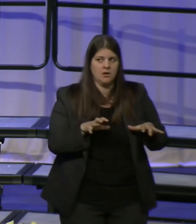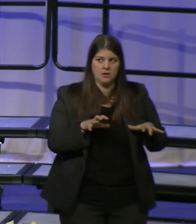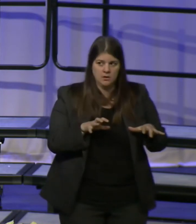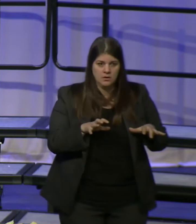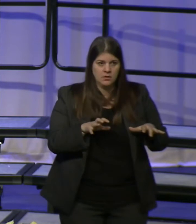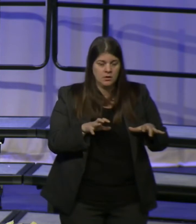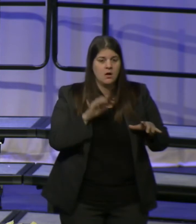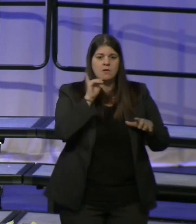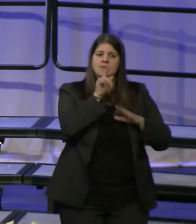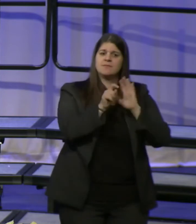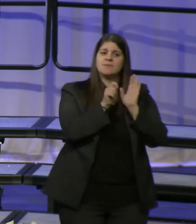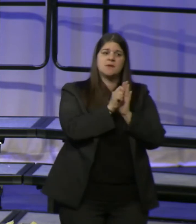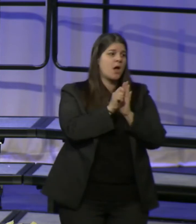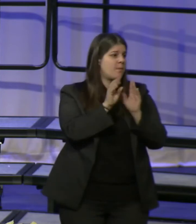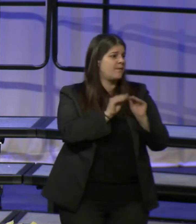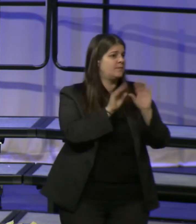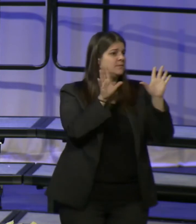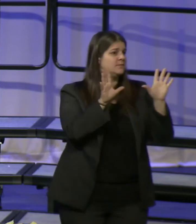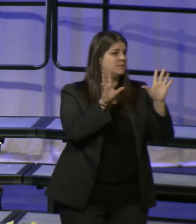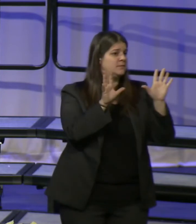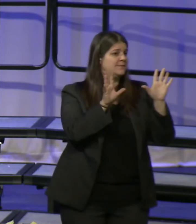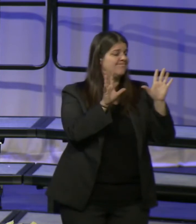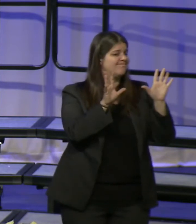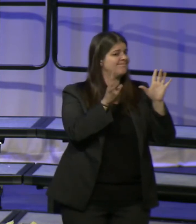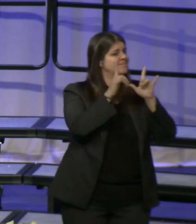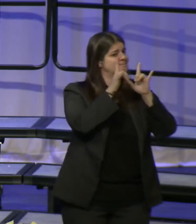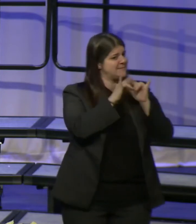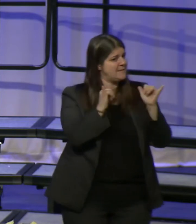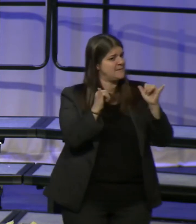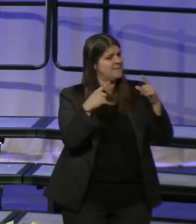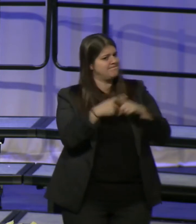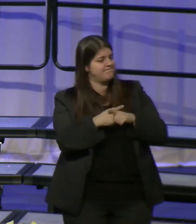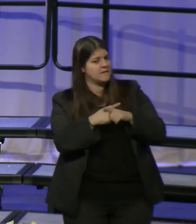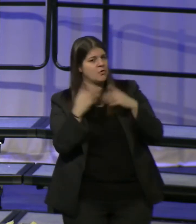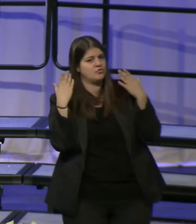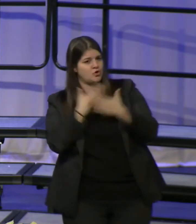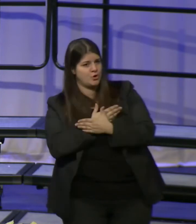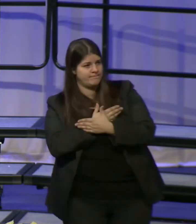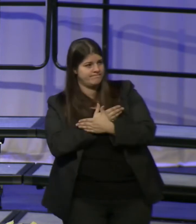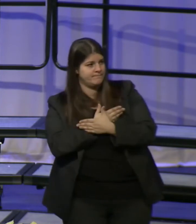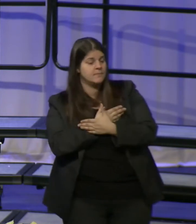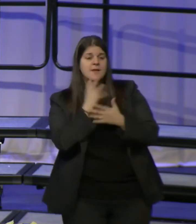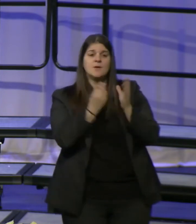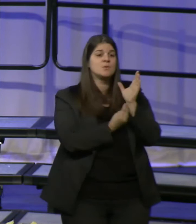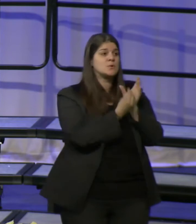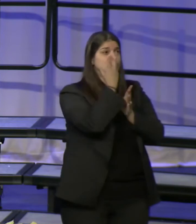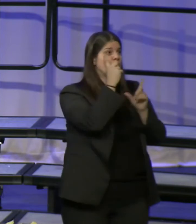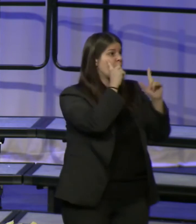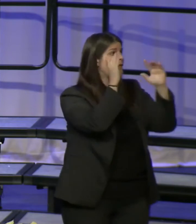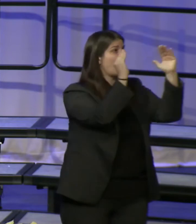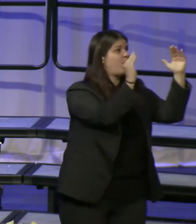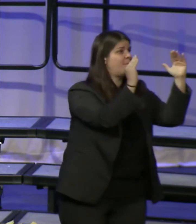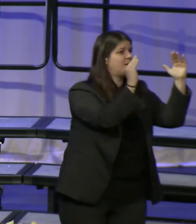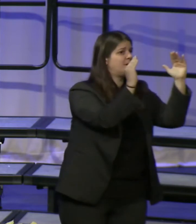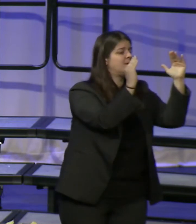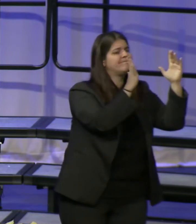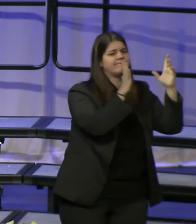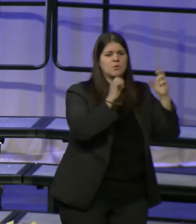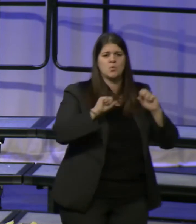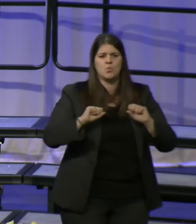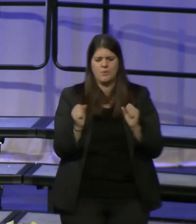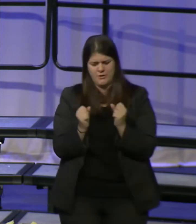light...it was the season of darkness. It was the spring of hope... it was the winter of despair.